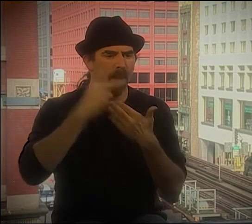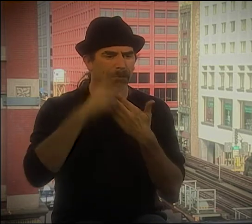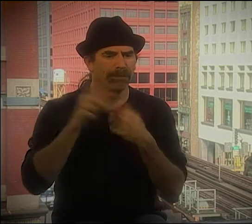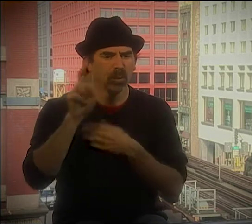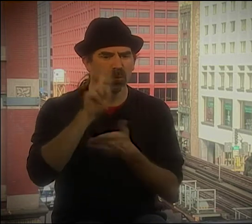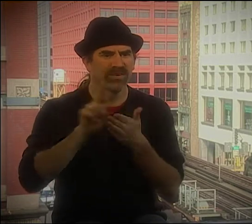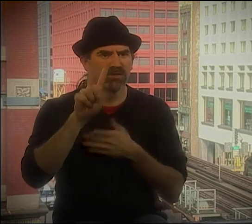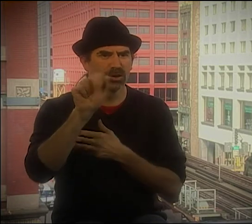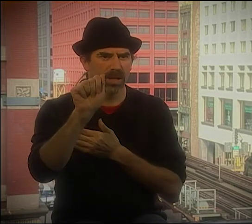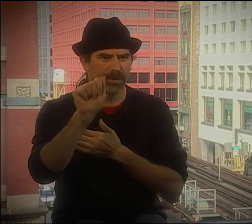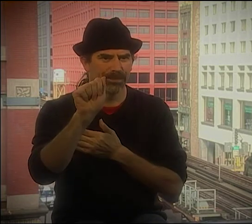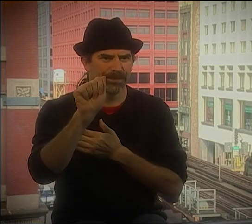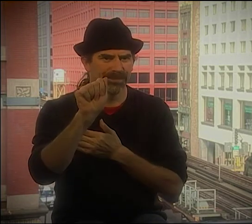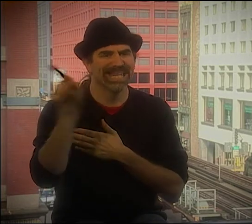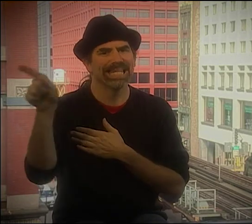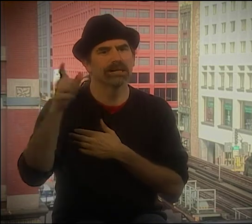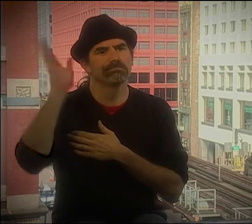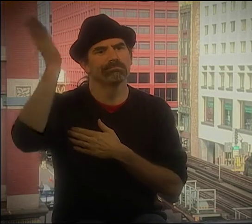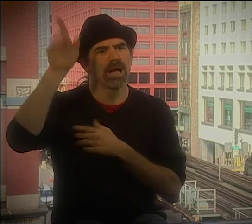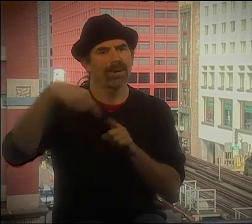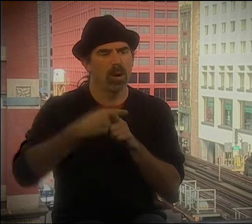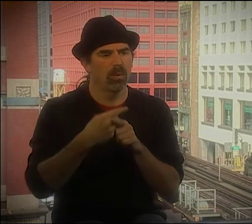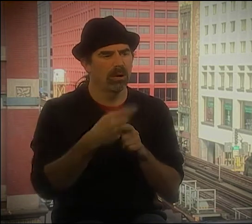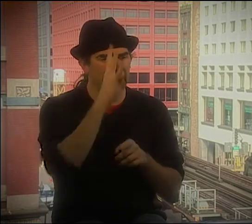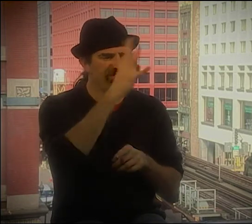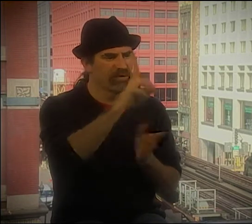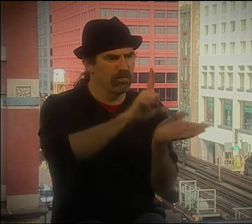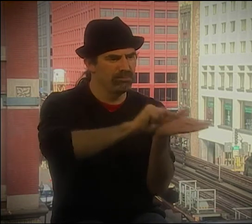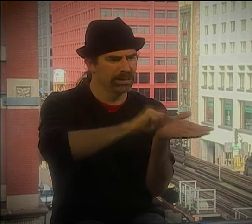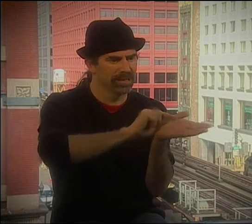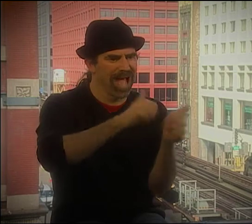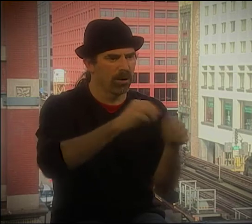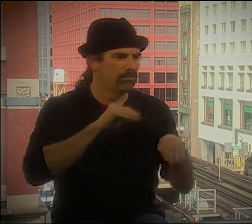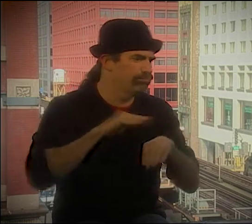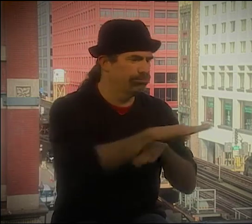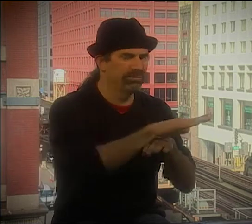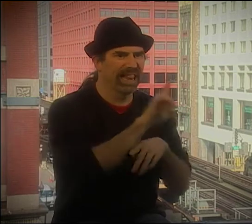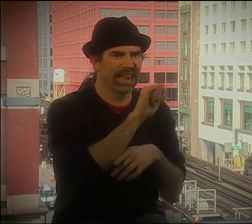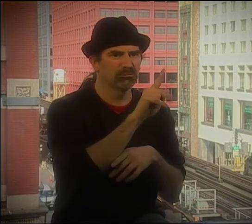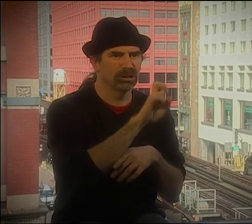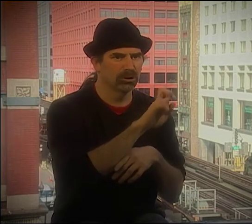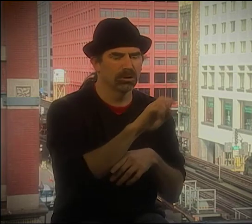YOU REALLY SHOULD CONTACT CHRIS KRANTZ. HE RUNS A DEAF PROGRAM IN VIRGINIA AND GIVES LECTURES